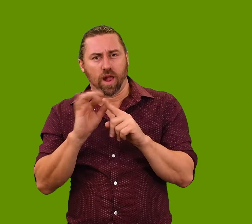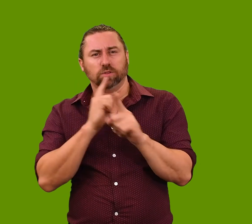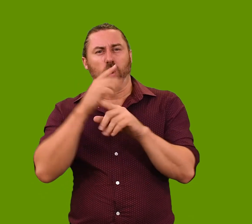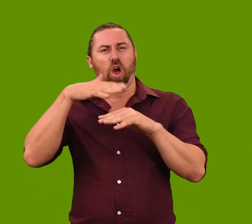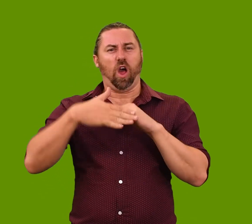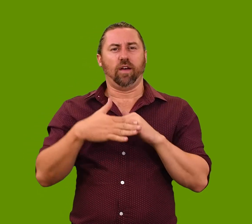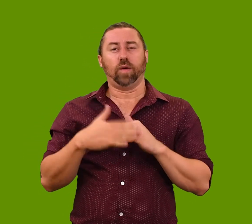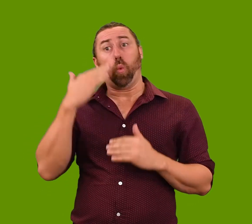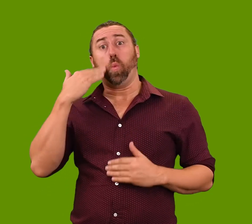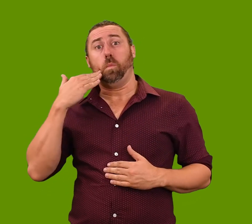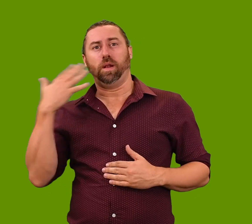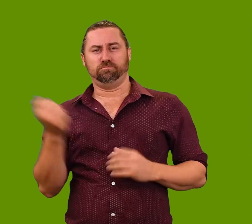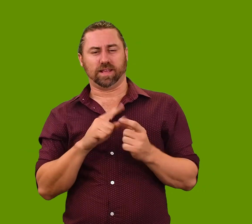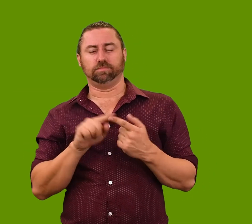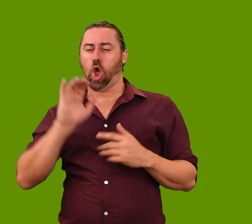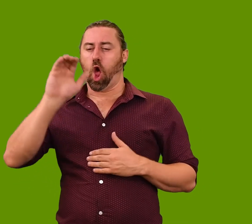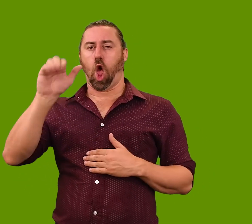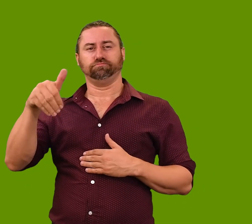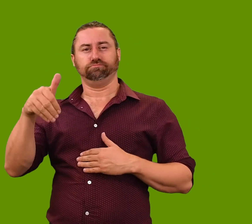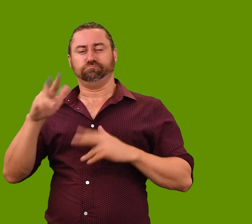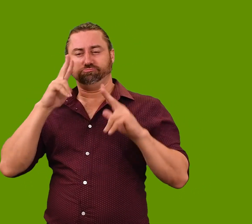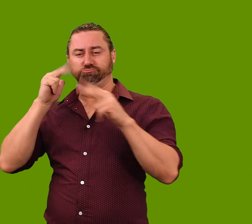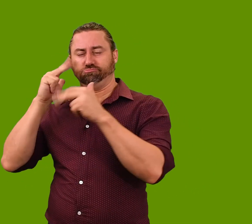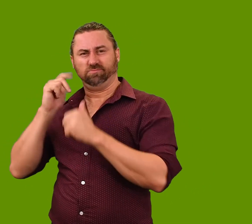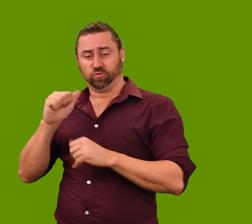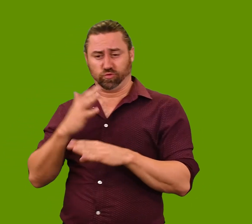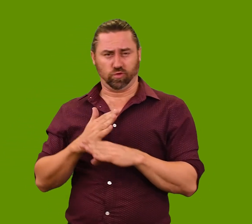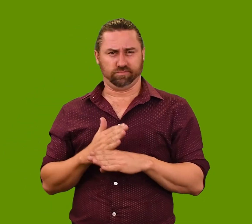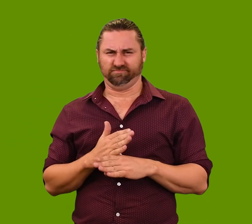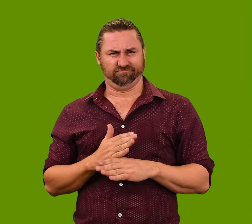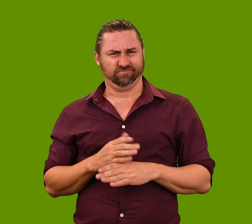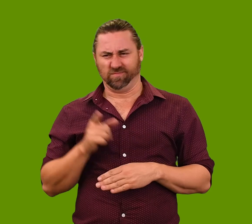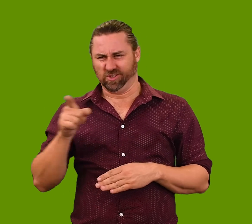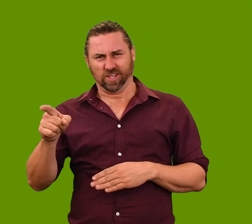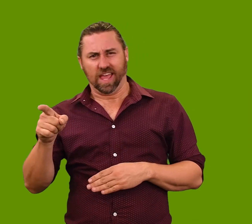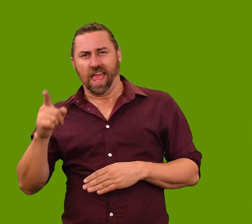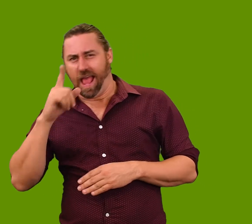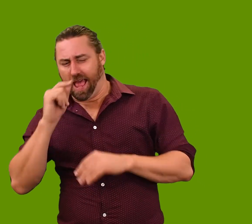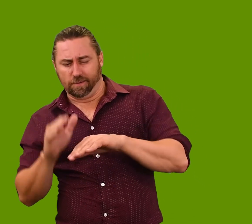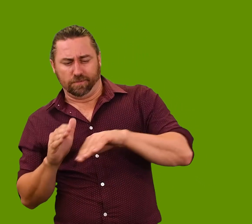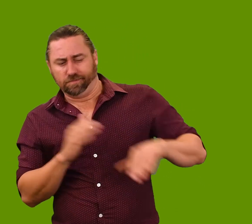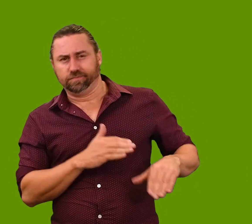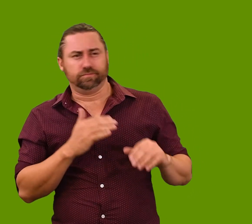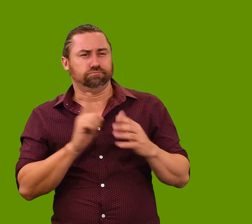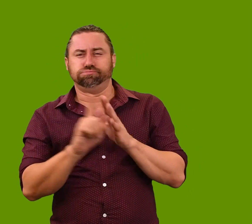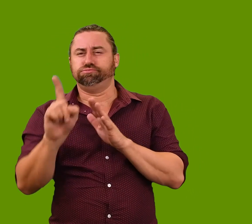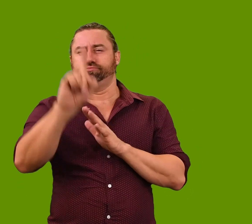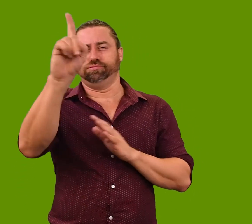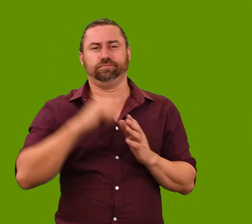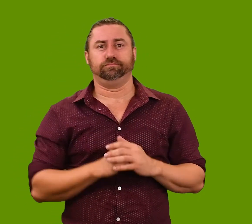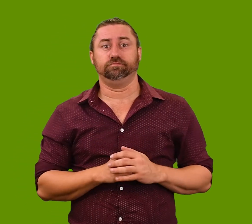play upon the stereotype of woman as homemaker, which Annabel somehow manages to transcend.’